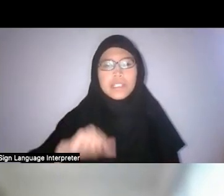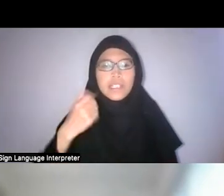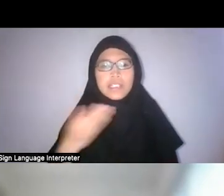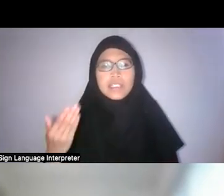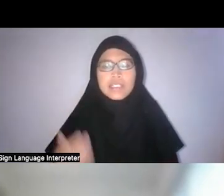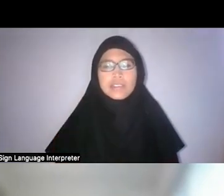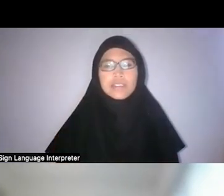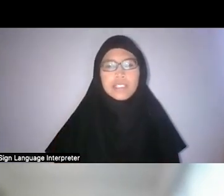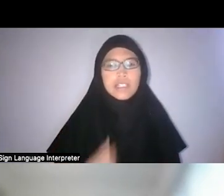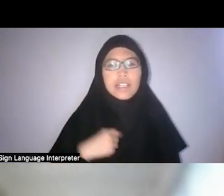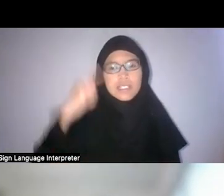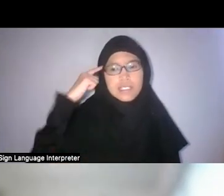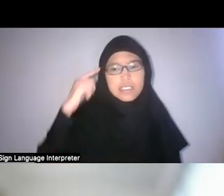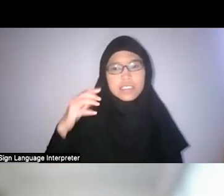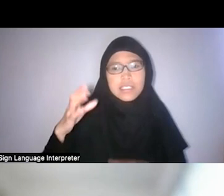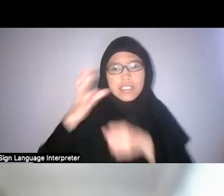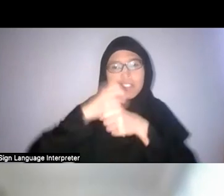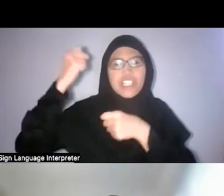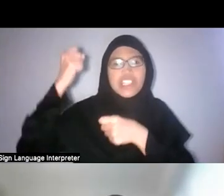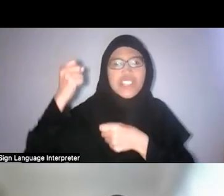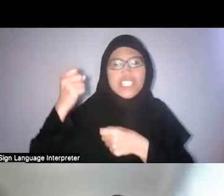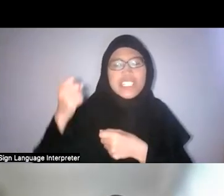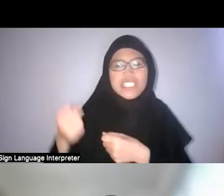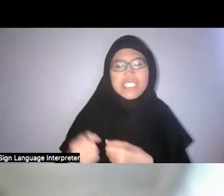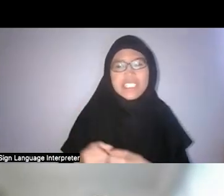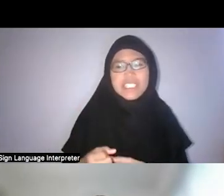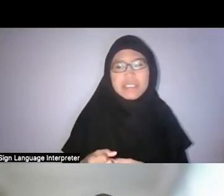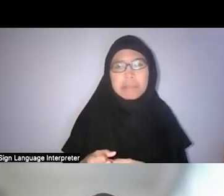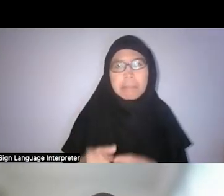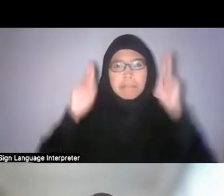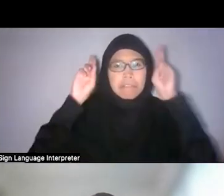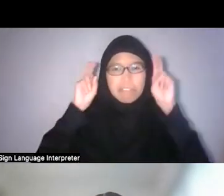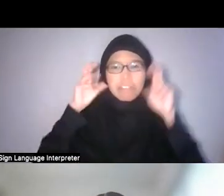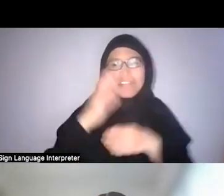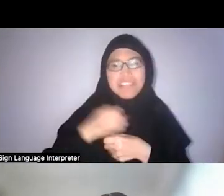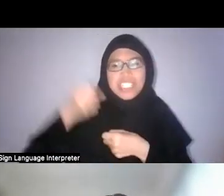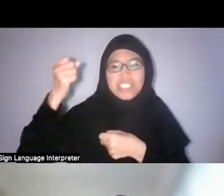the ‘victories’ in Chek Jawa and Sungei Buloh.